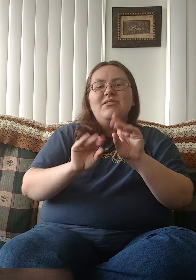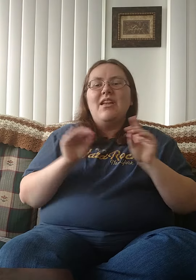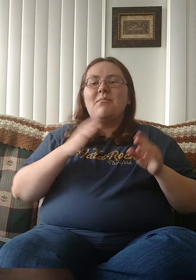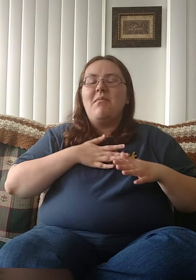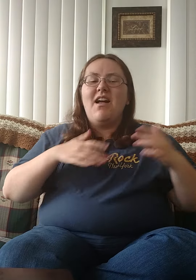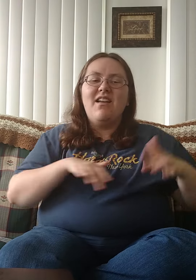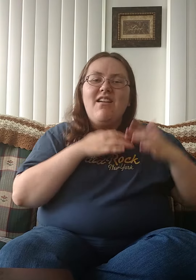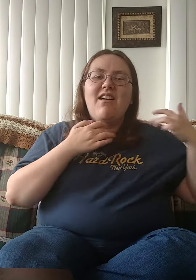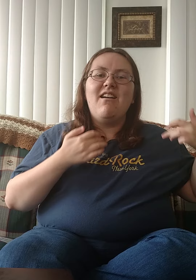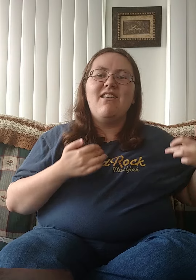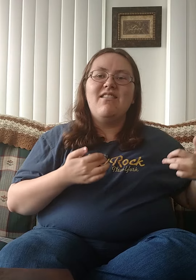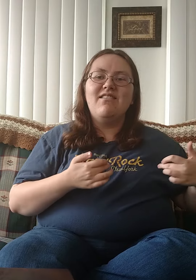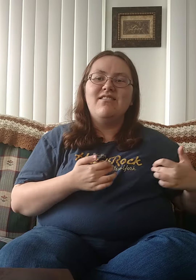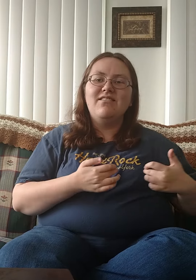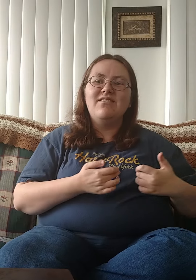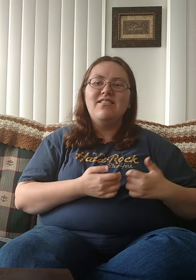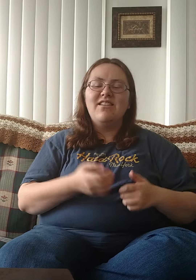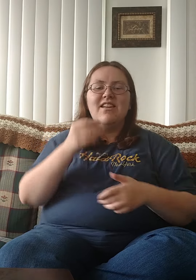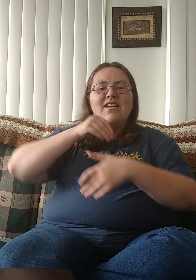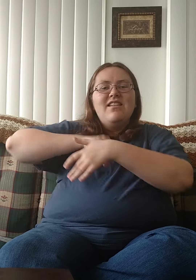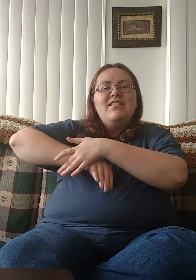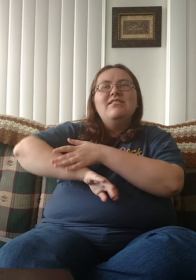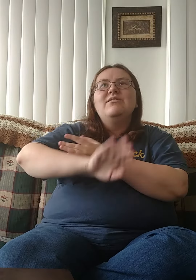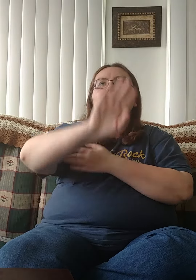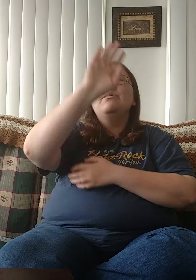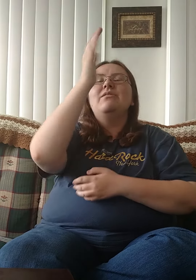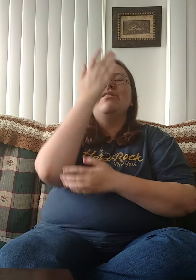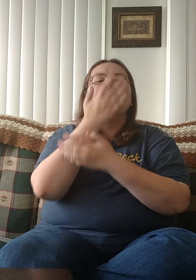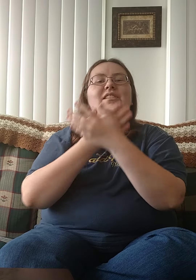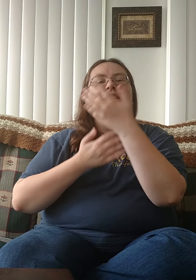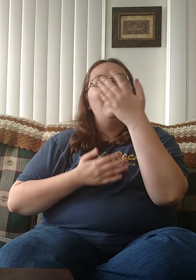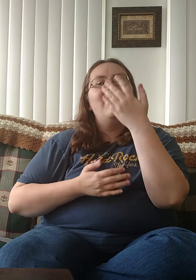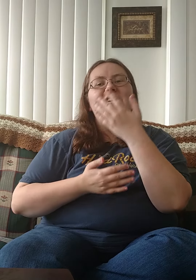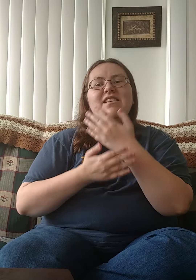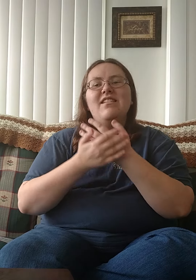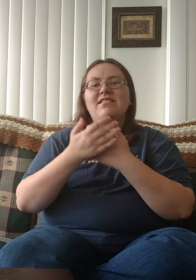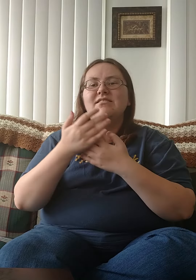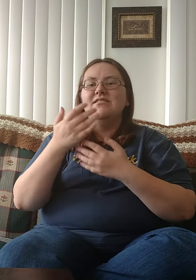So take my heart into your hands